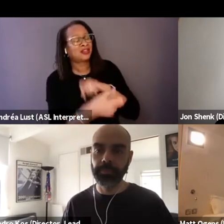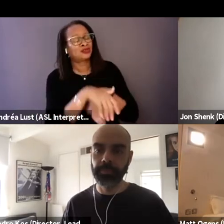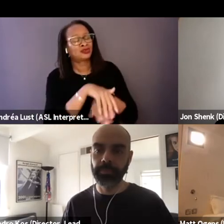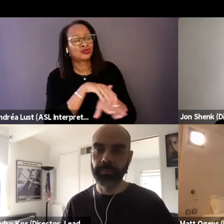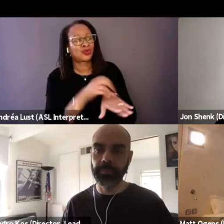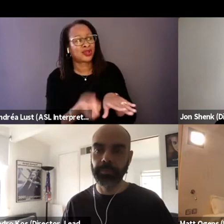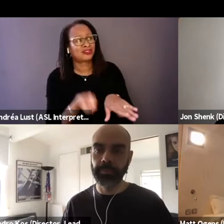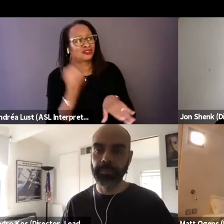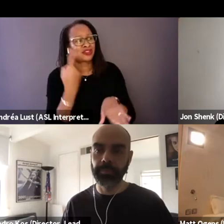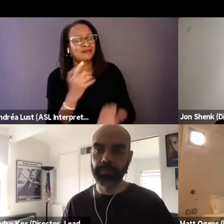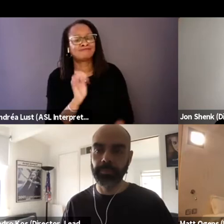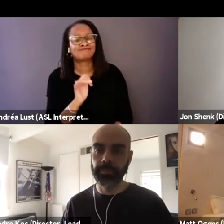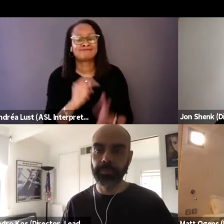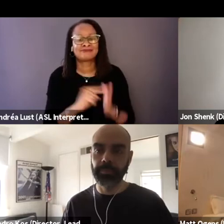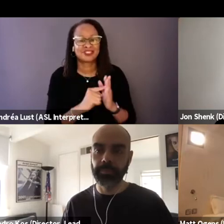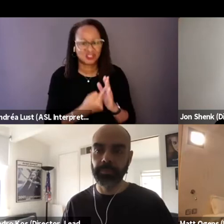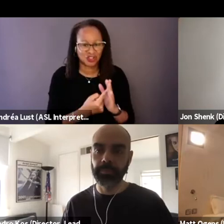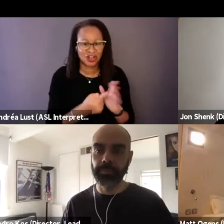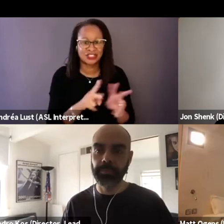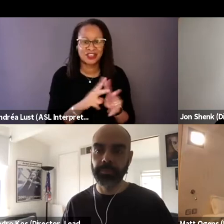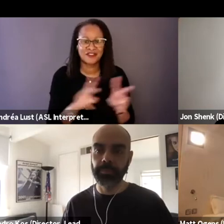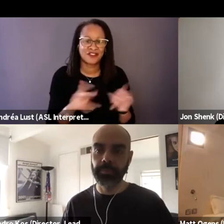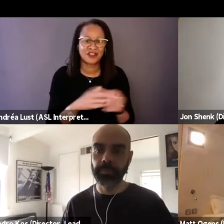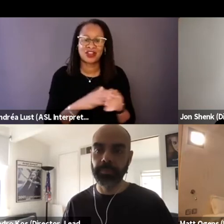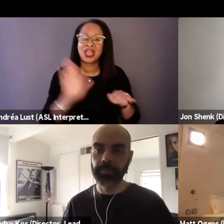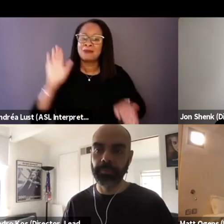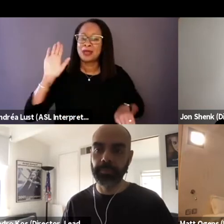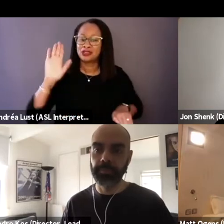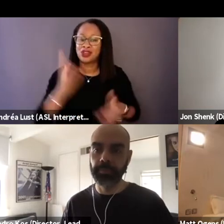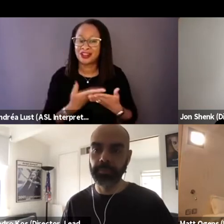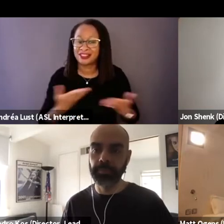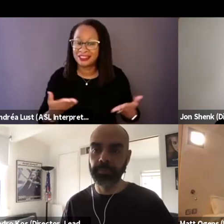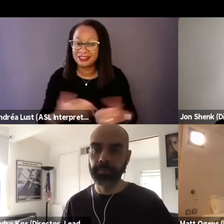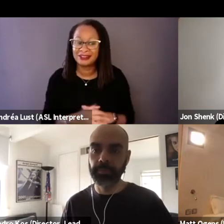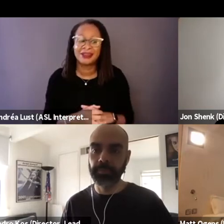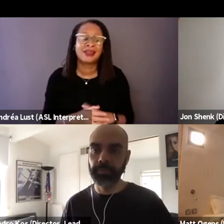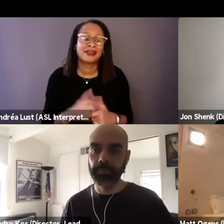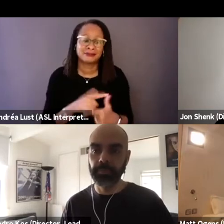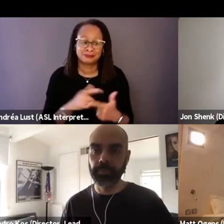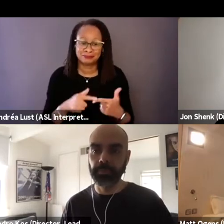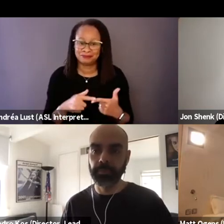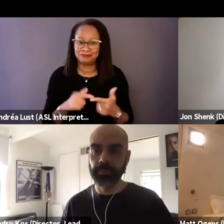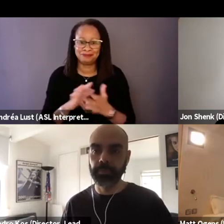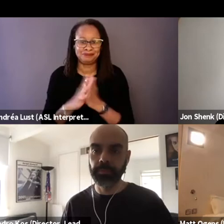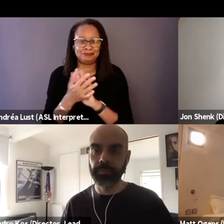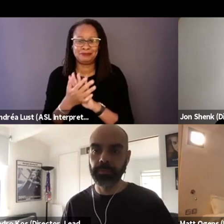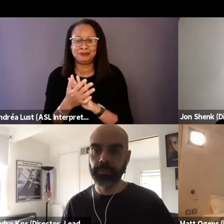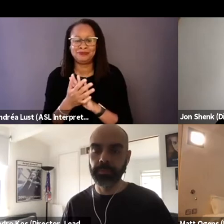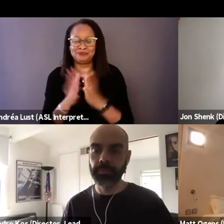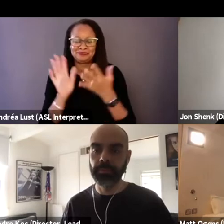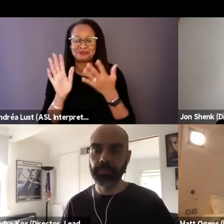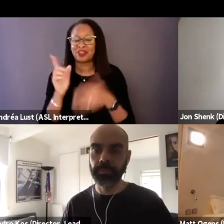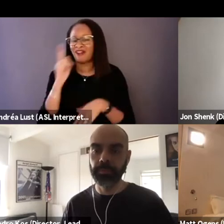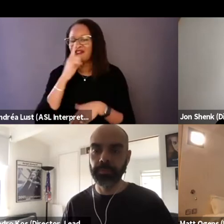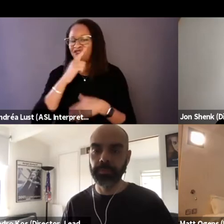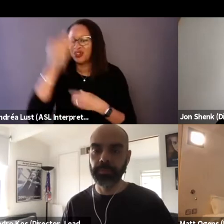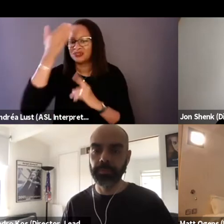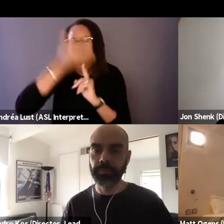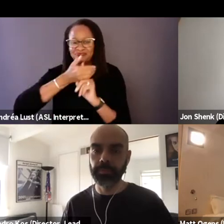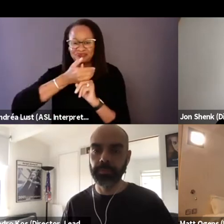it started out as this very patriotic thing, and it's just an illusion because they find themselves doing